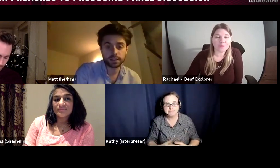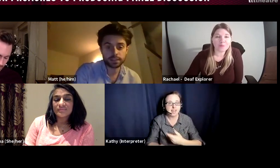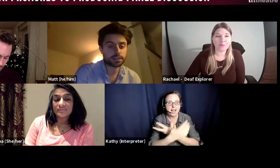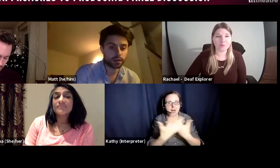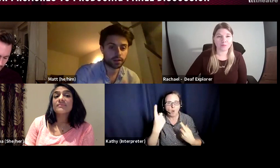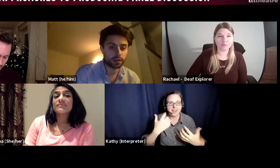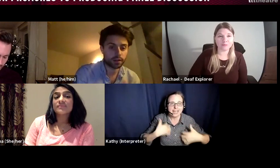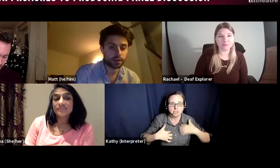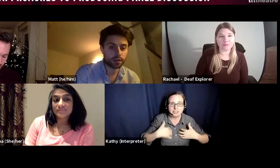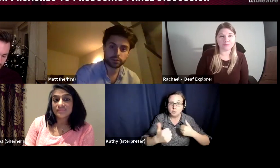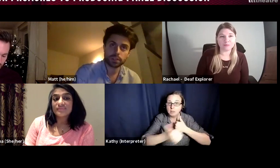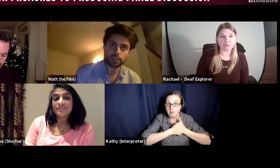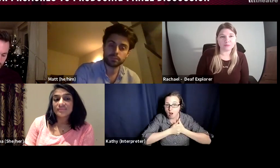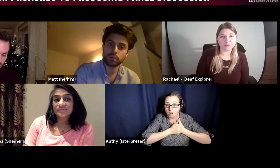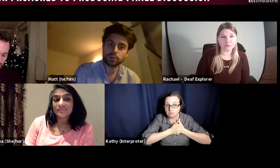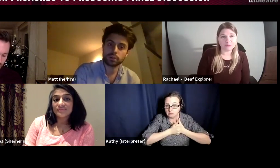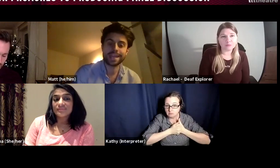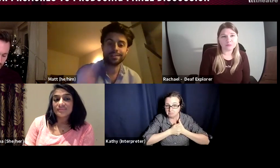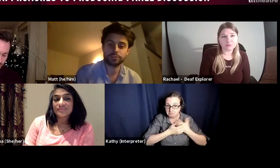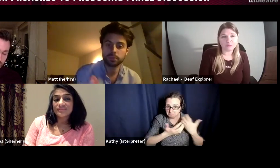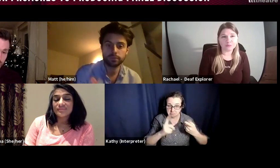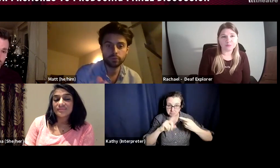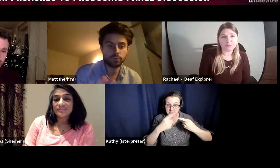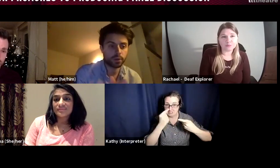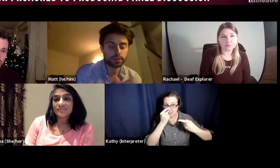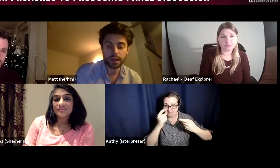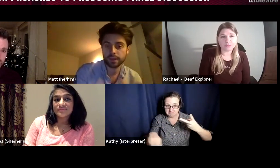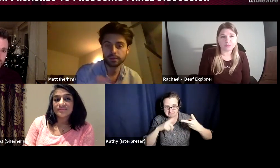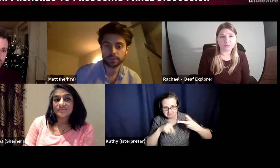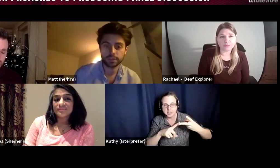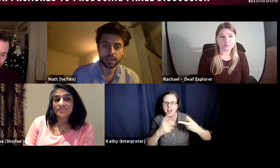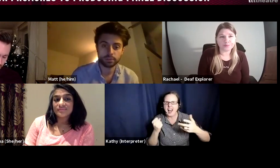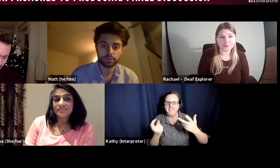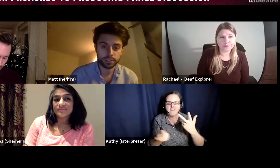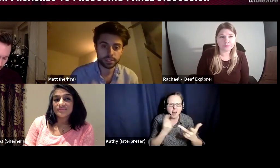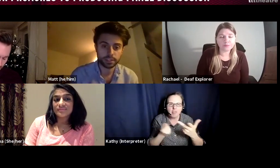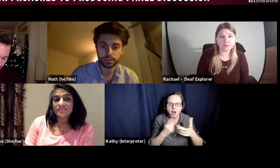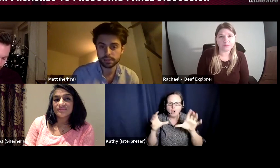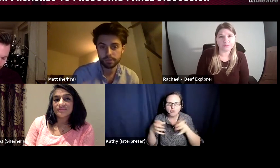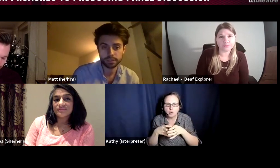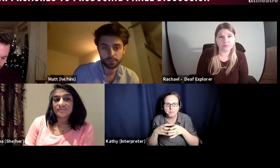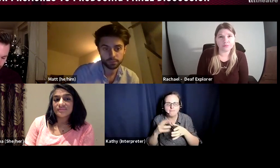like this that exist and more tailored views for both deaf and for disabled artists and deaf and